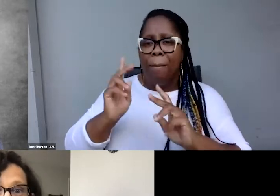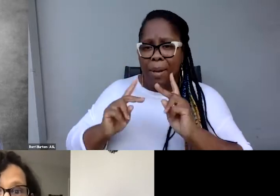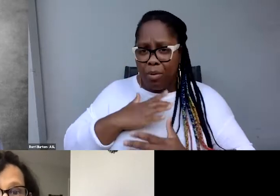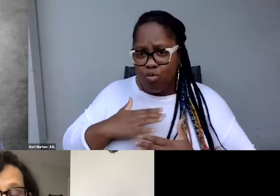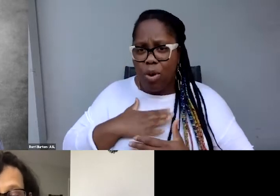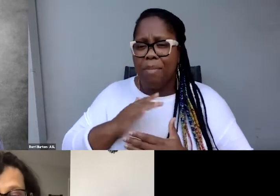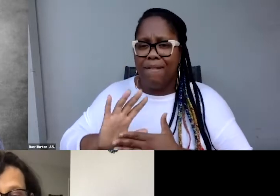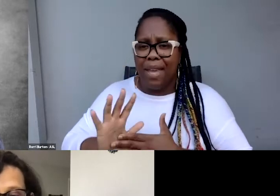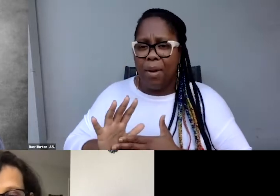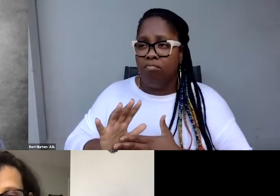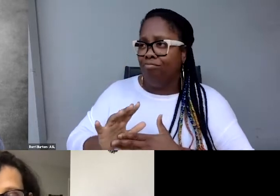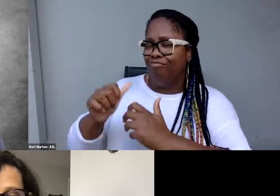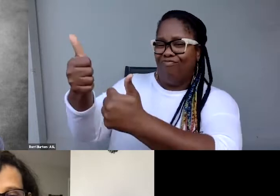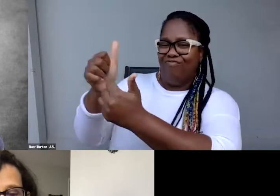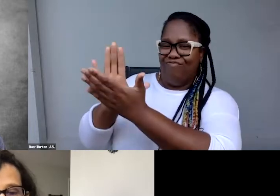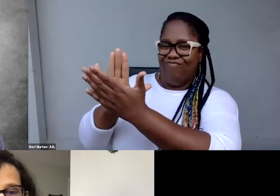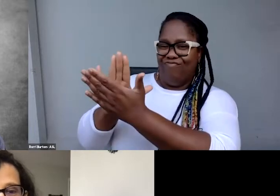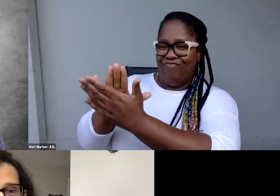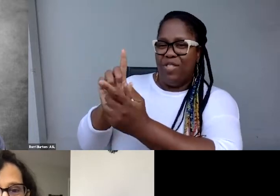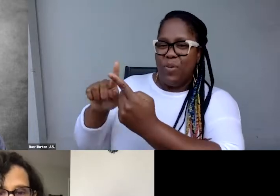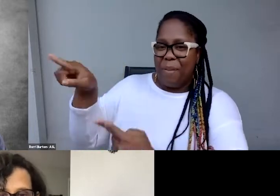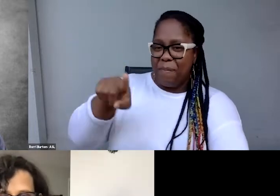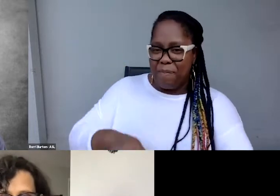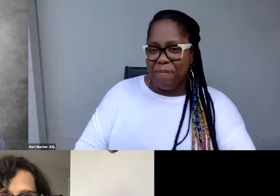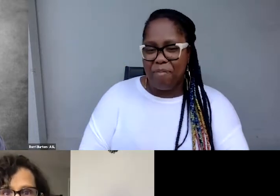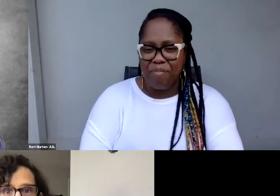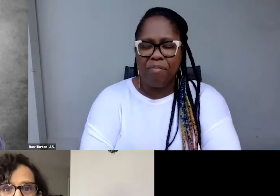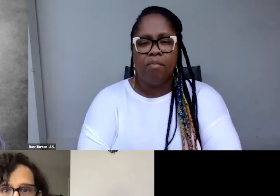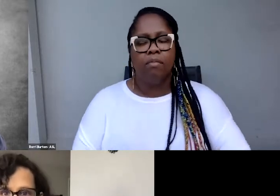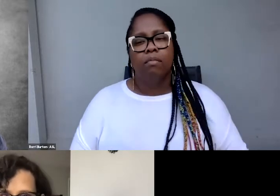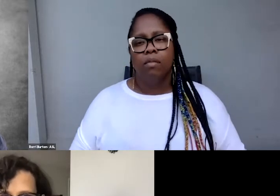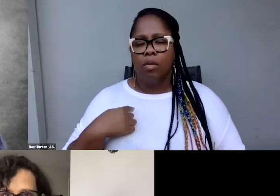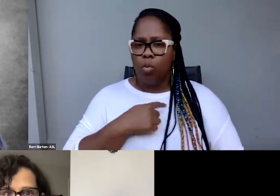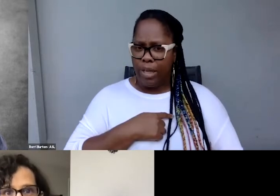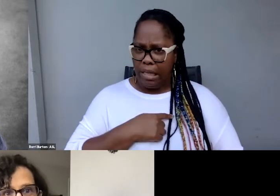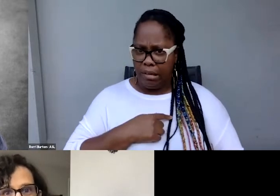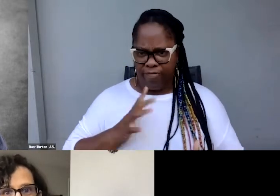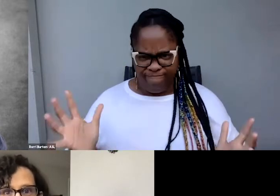So kudos to those filmmakers. We had a big push. A lot of films got captioned.